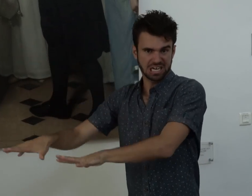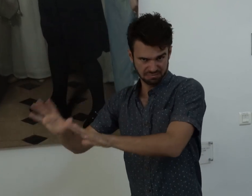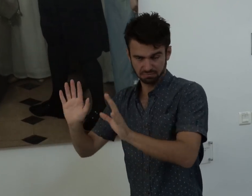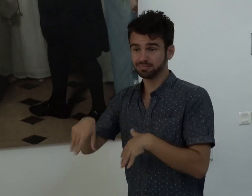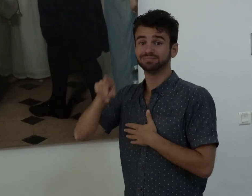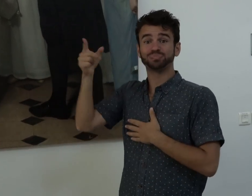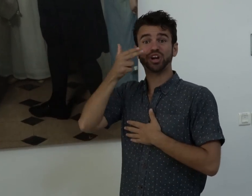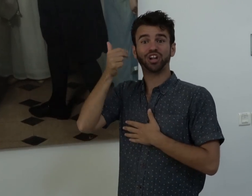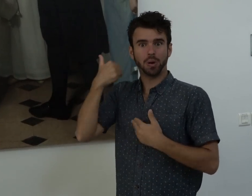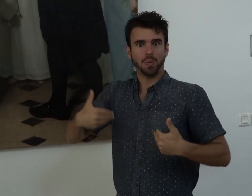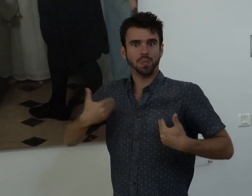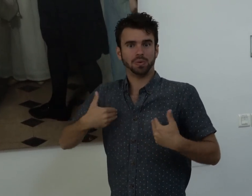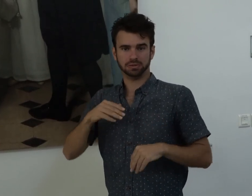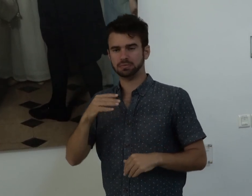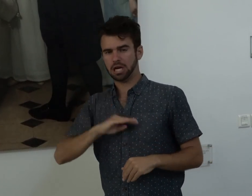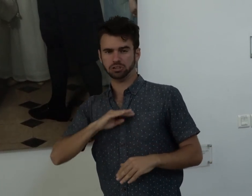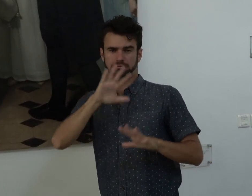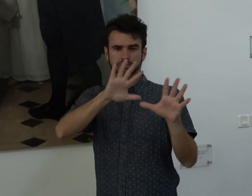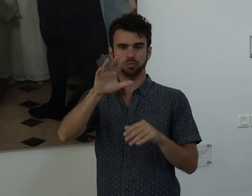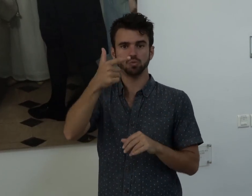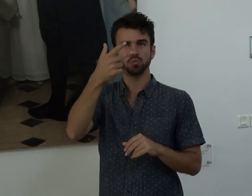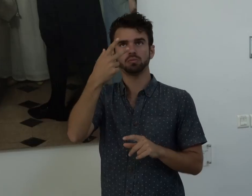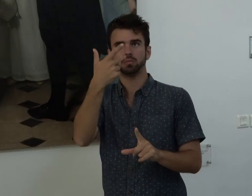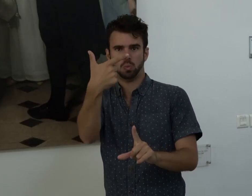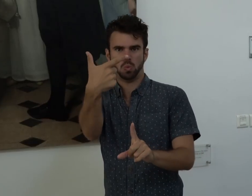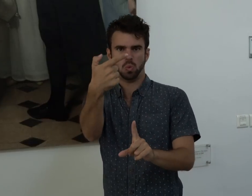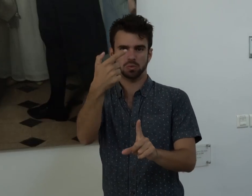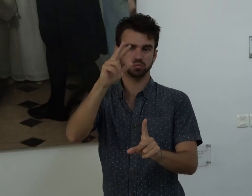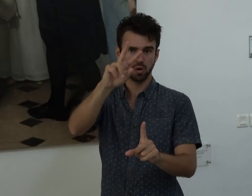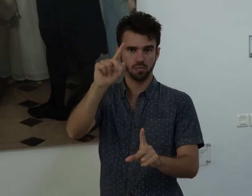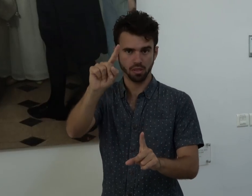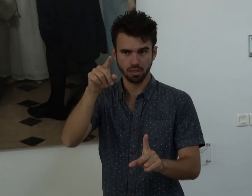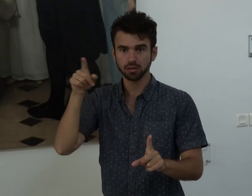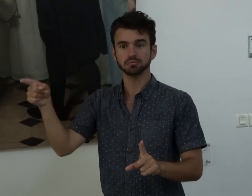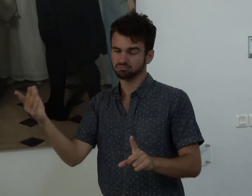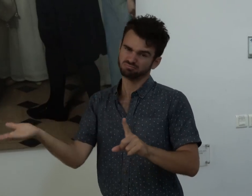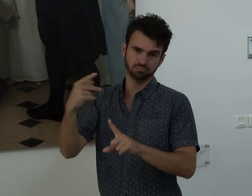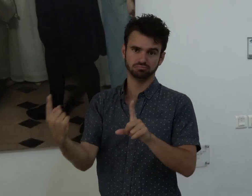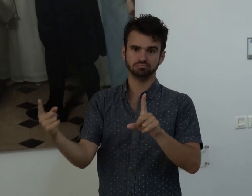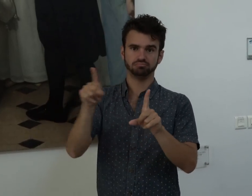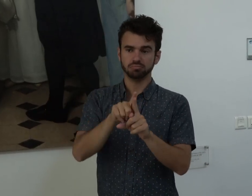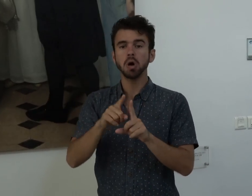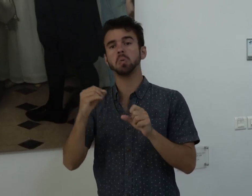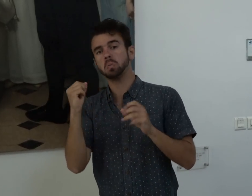Clerc was a bright and young student. He was only 21 years old. Clerc accepted and joined the journey.